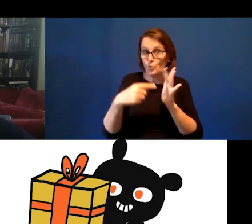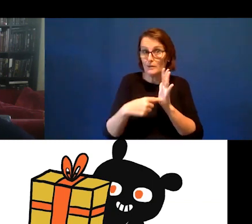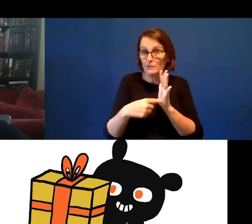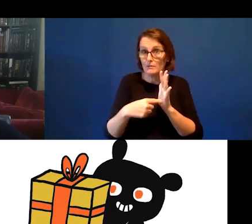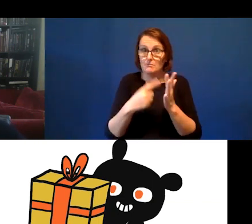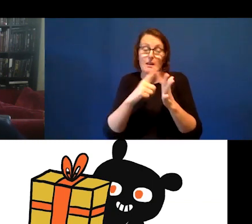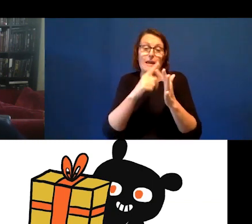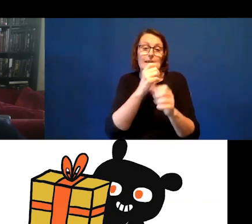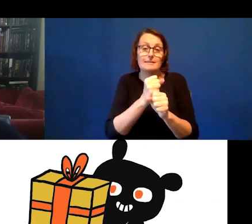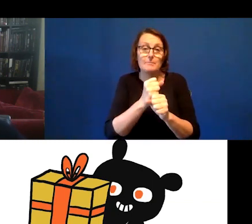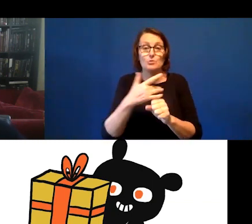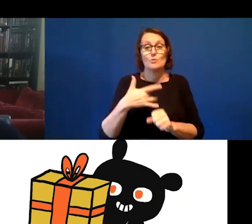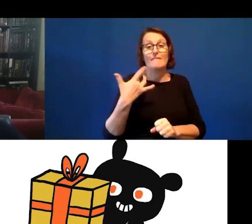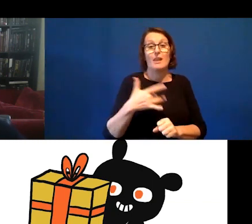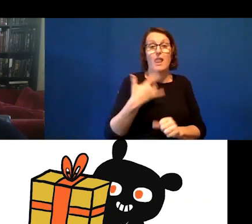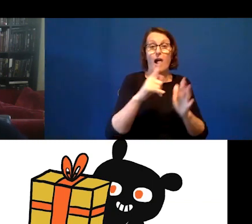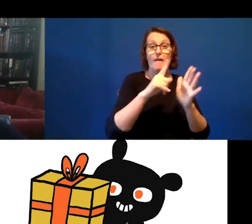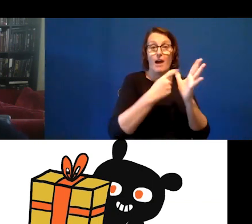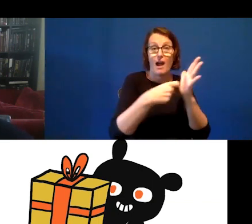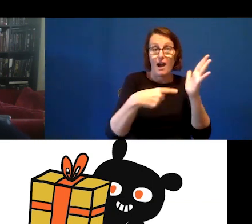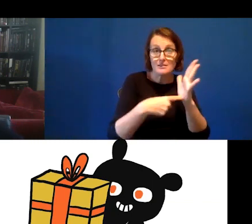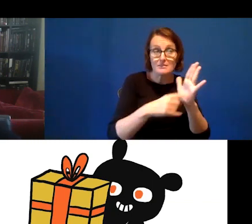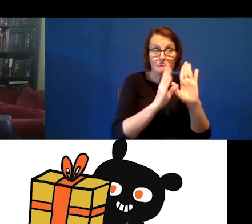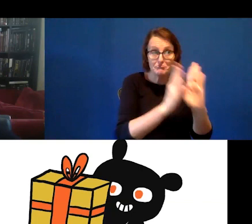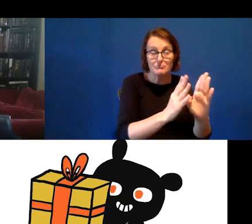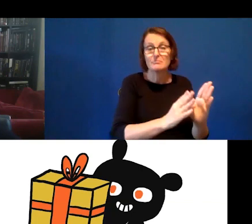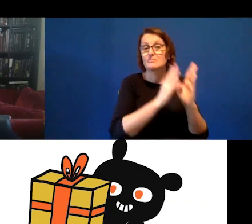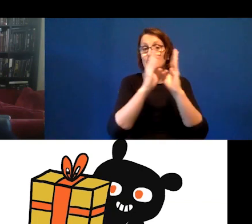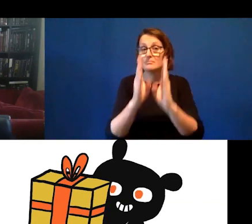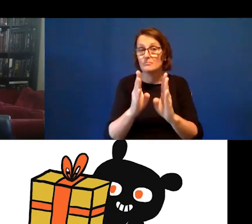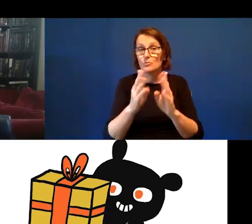have a live art production or you have a theatre piece, you can